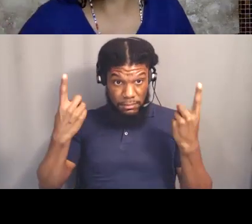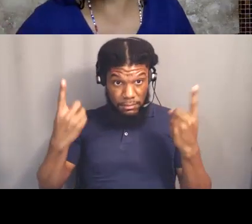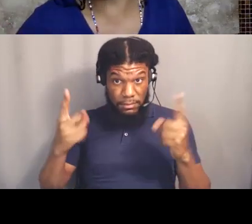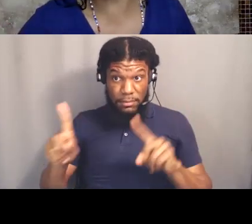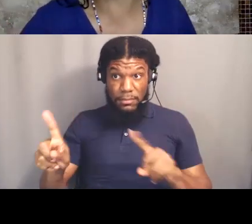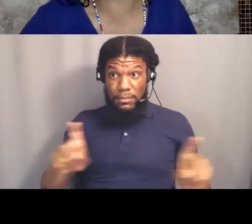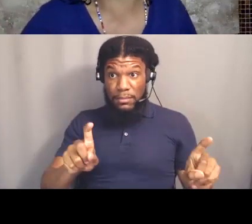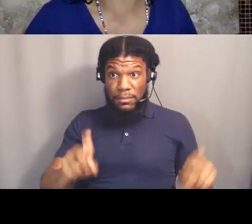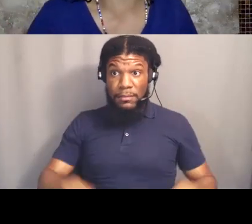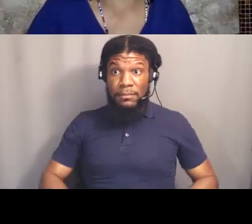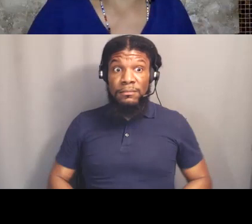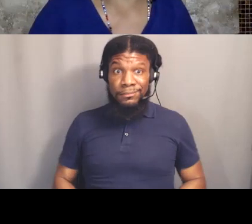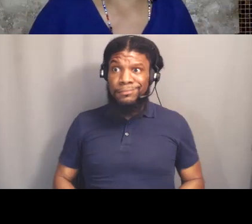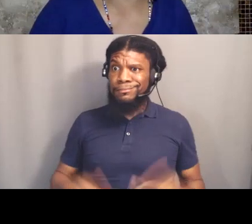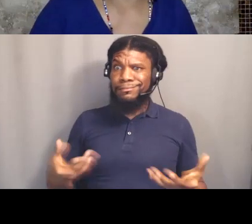So that's what Black Lives Matter is.